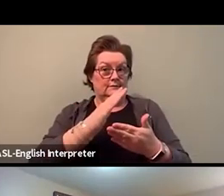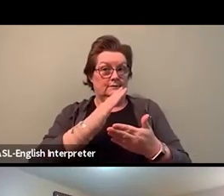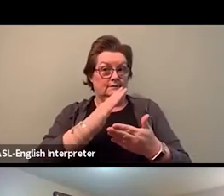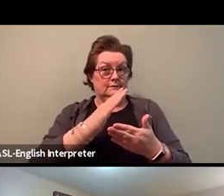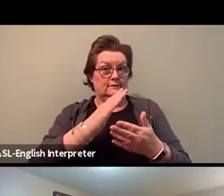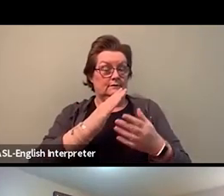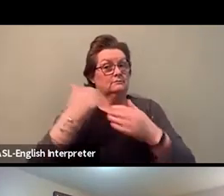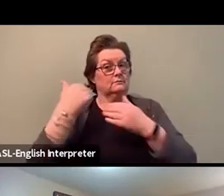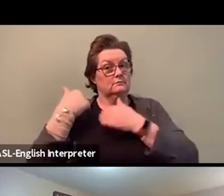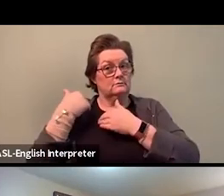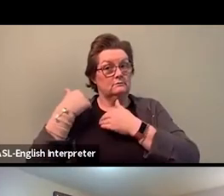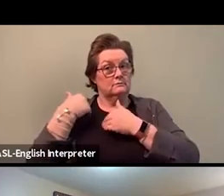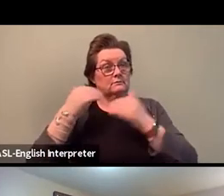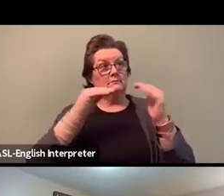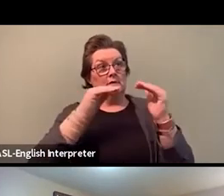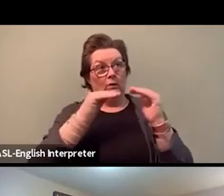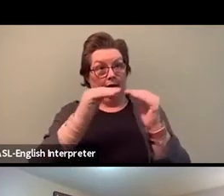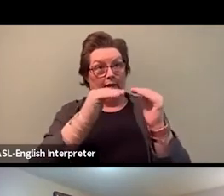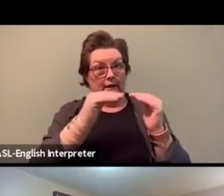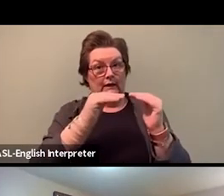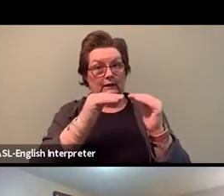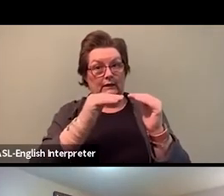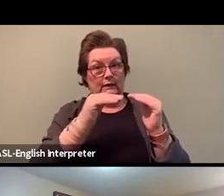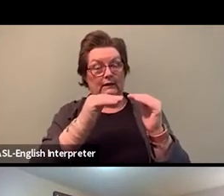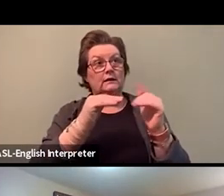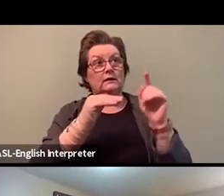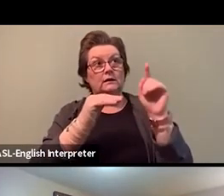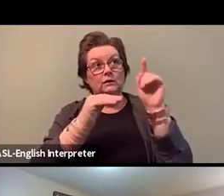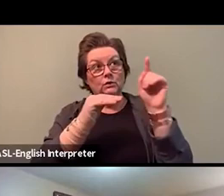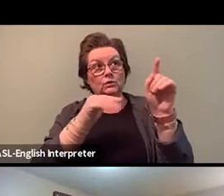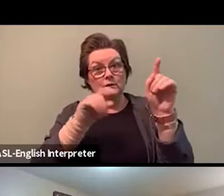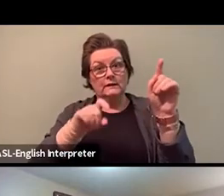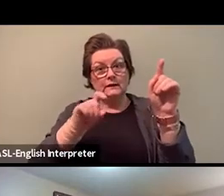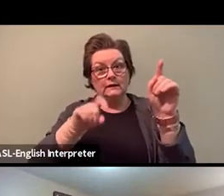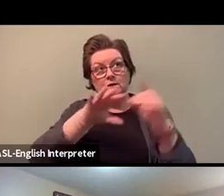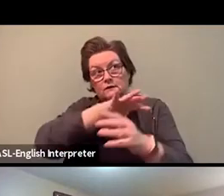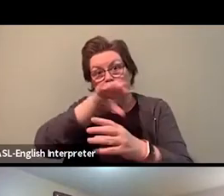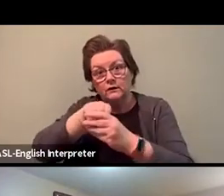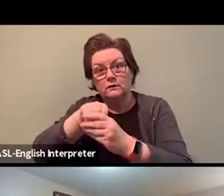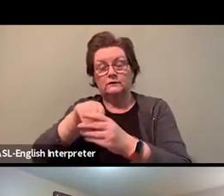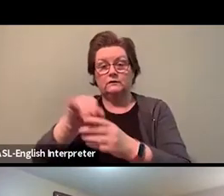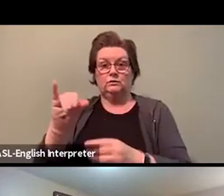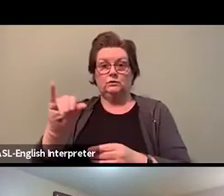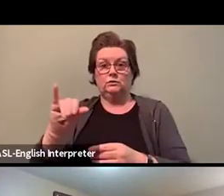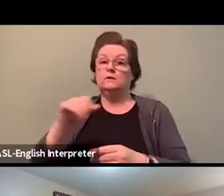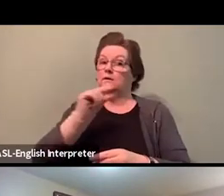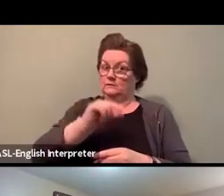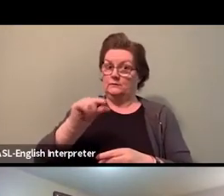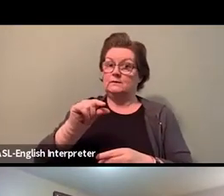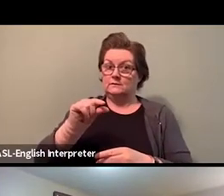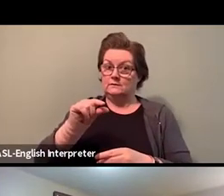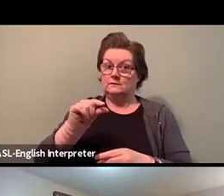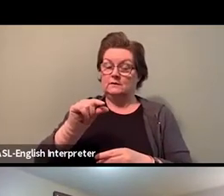remain front and center in the COVID conversation. Because the same way the government, the same way-forward has used COVID,